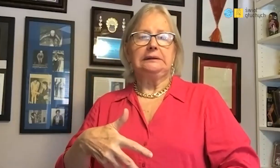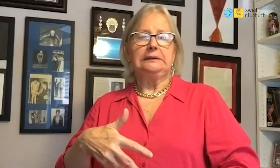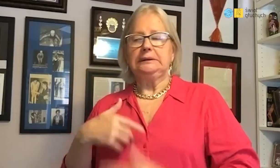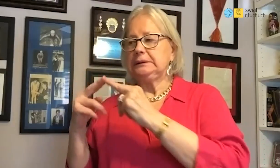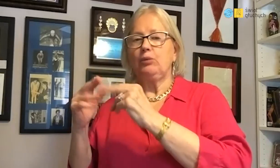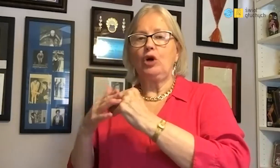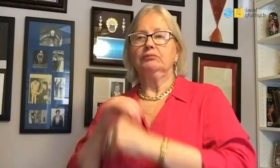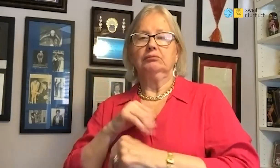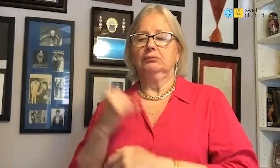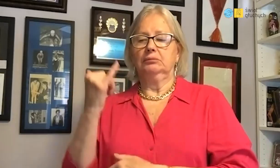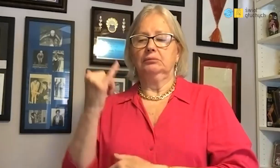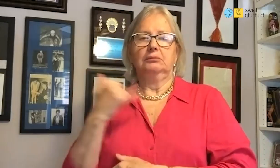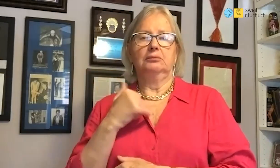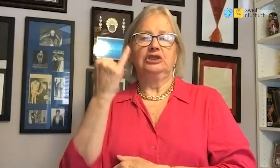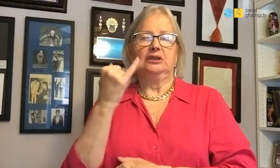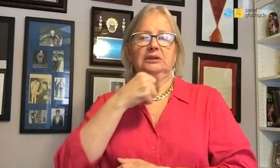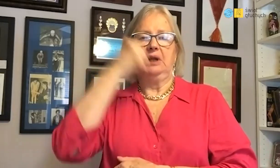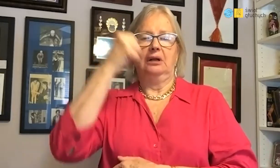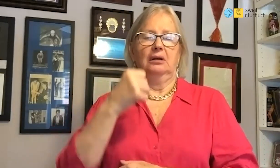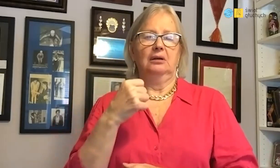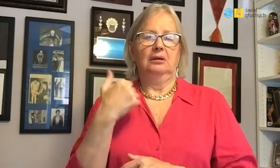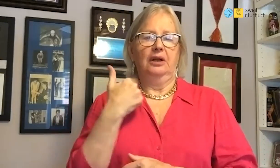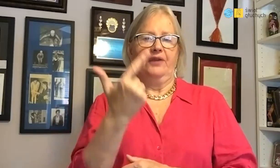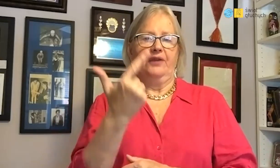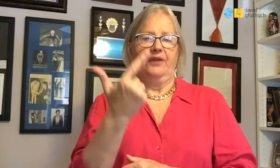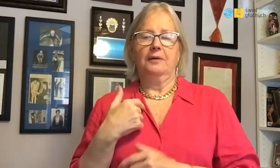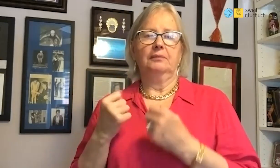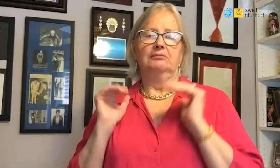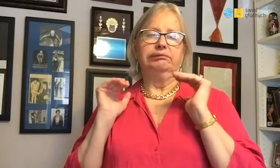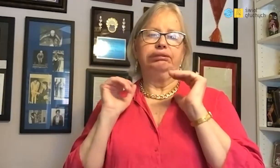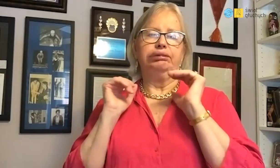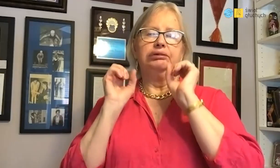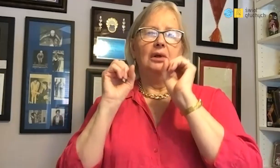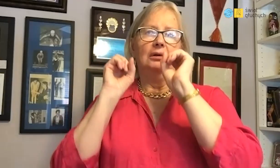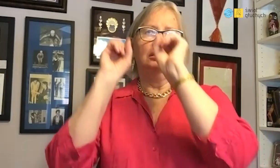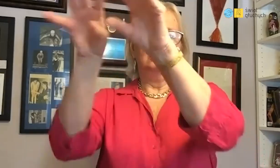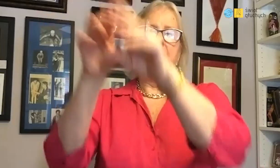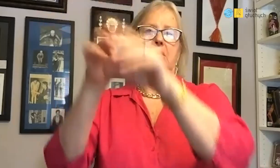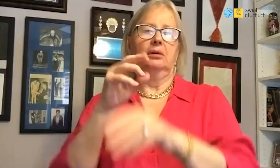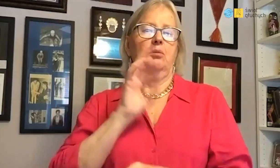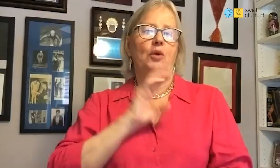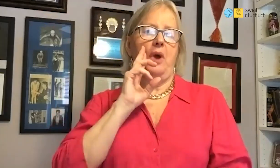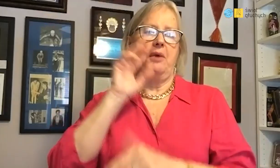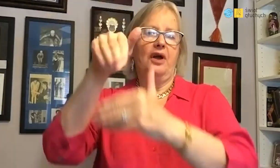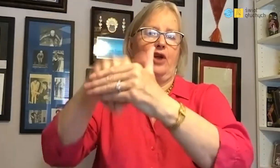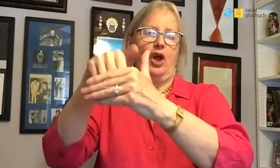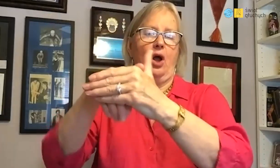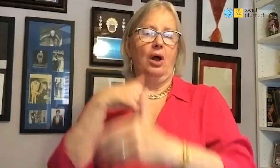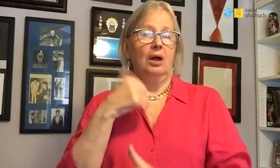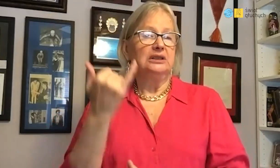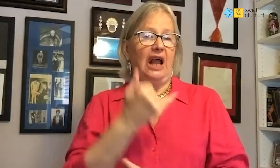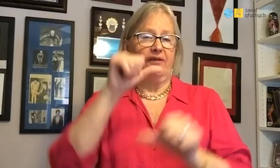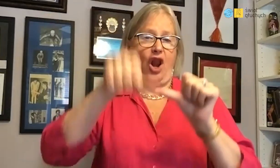Together with my husband, we decided give Cury to her grandparents when she was 2 years old,